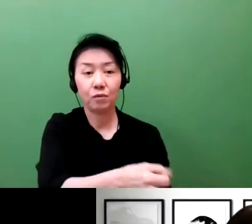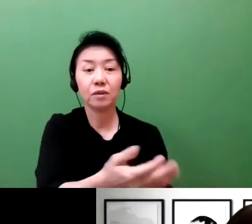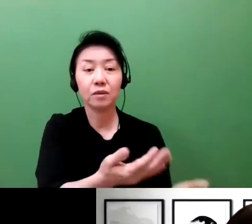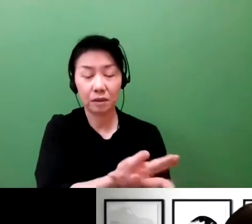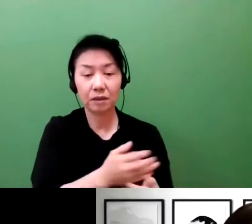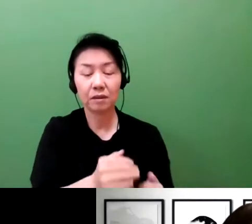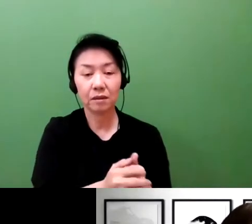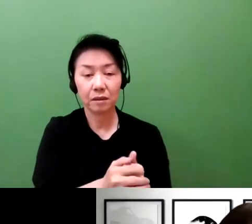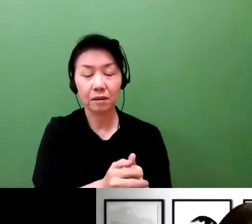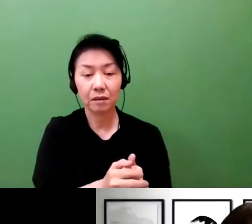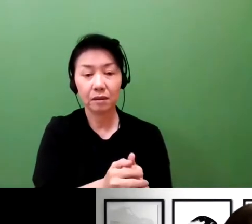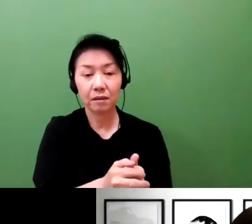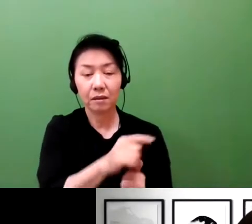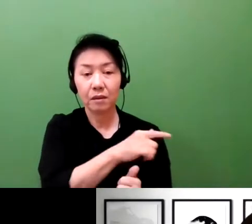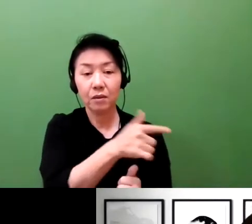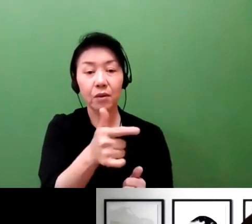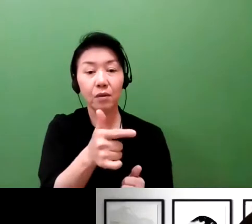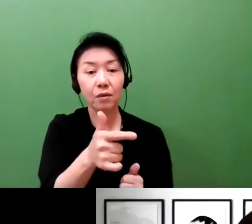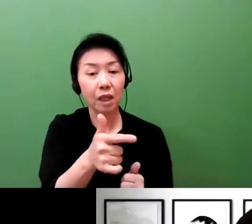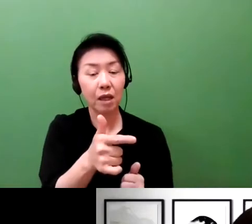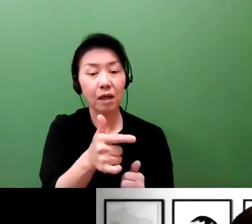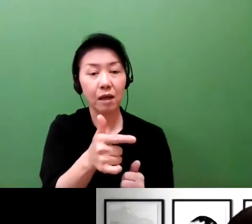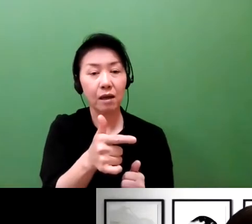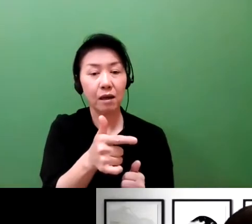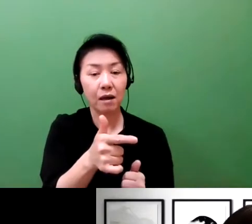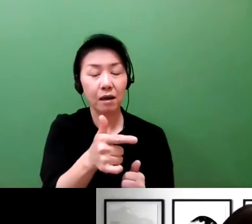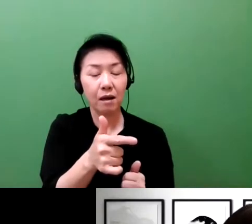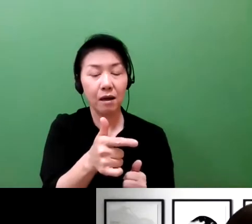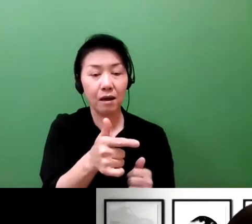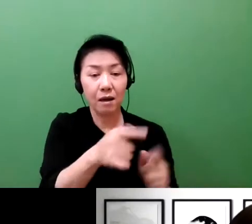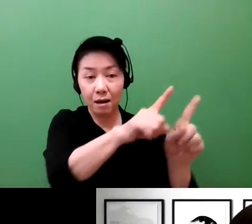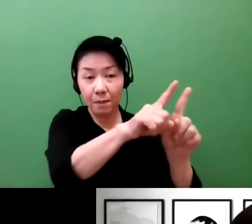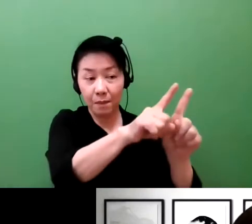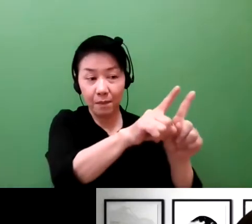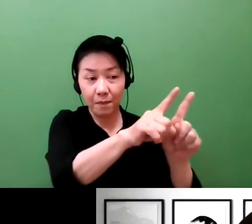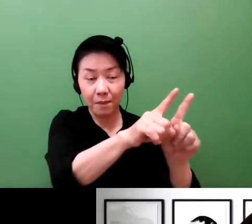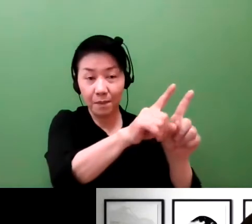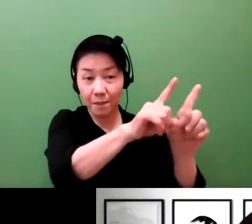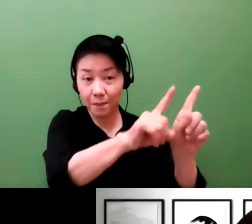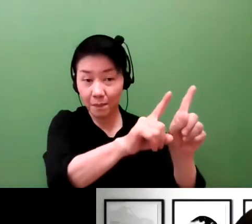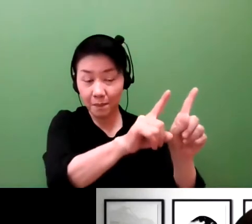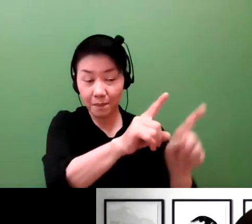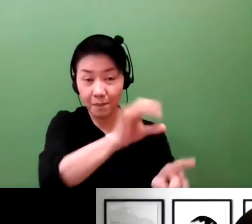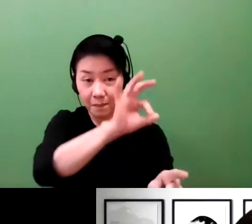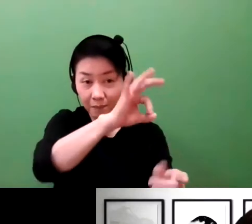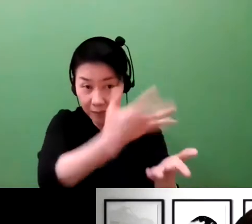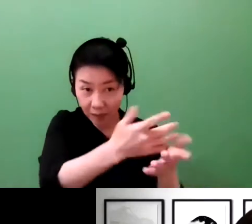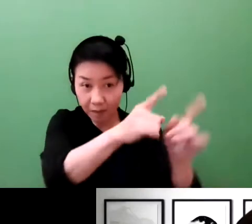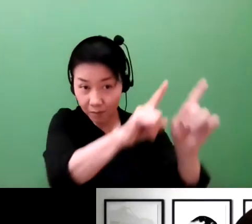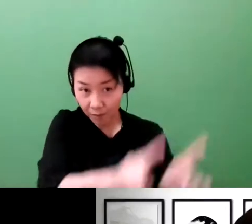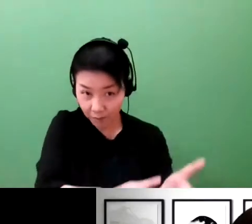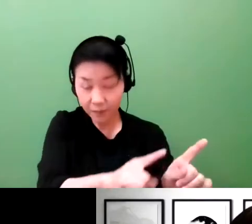So that's a positive. And there are also discounts applied